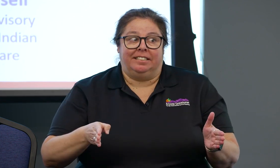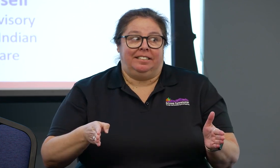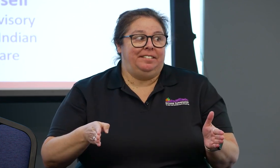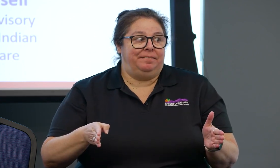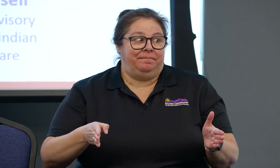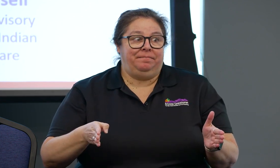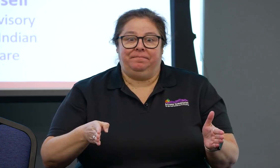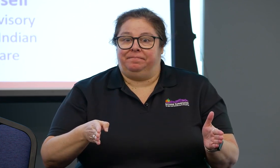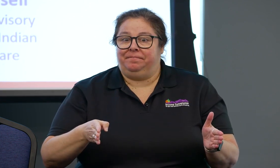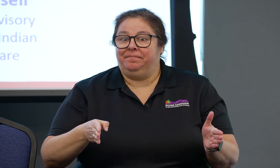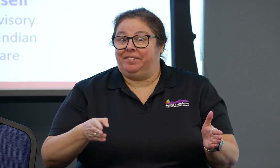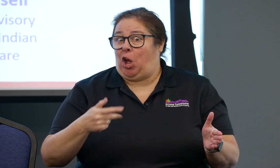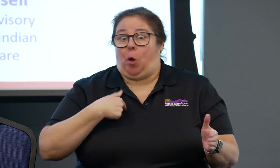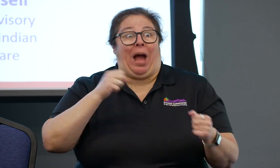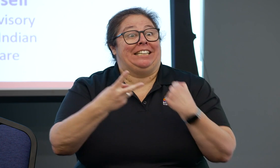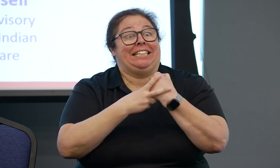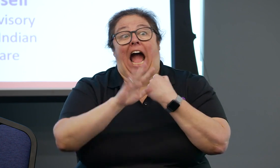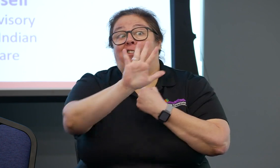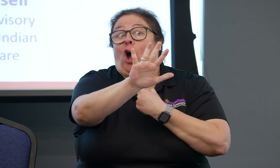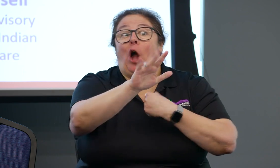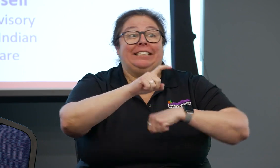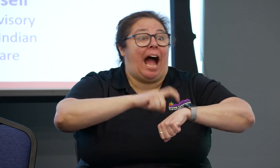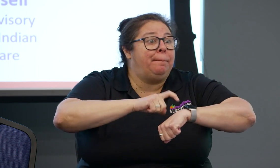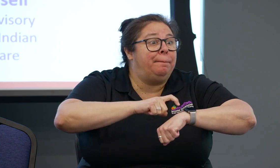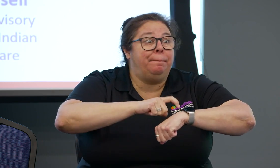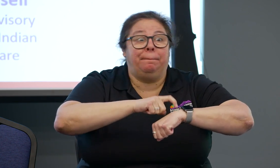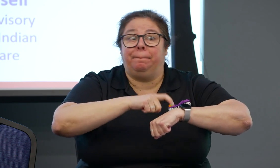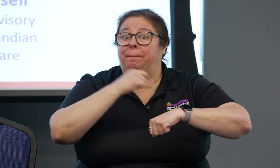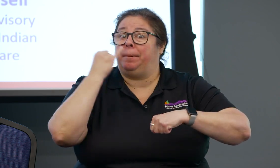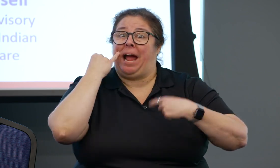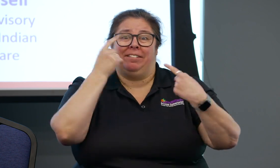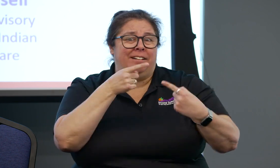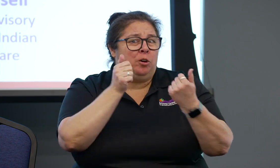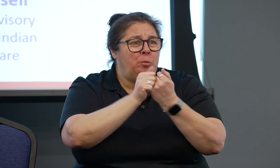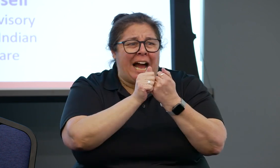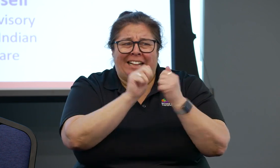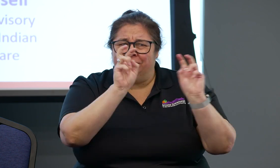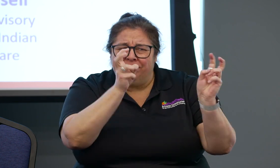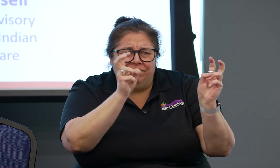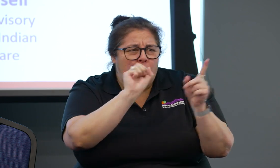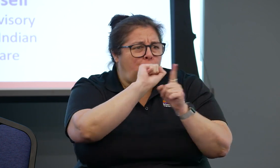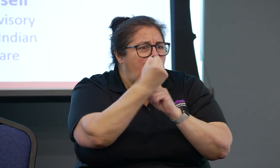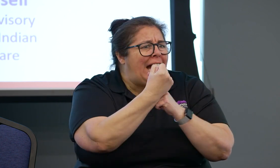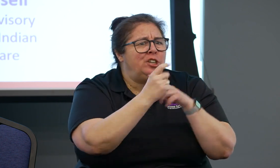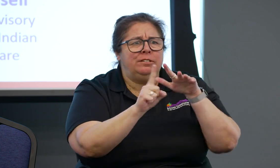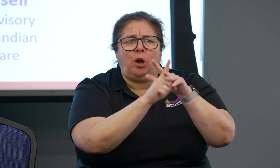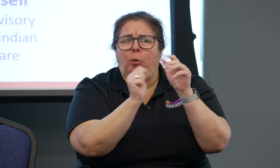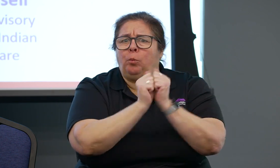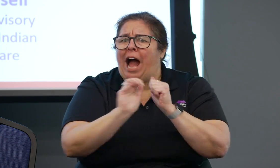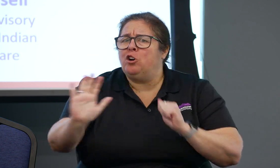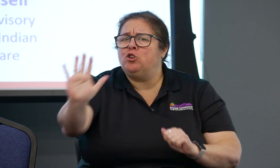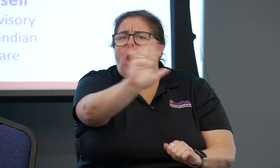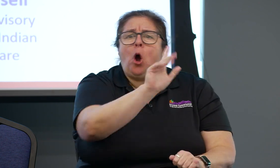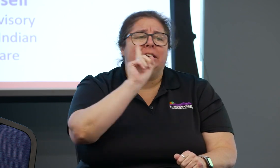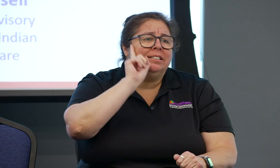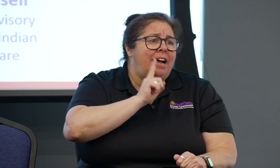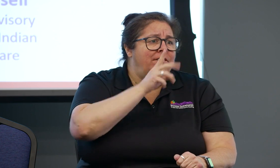with Deaf, Hard of Hearing, and DeafBlind individuals. So we can, consulting with us, can save you time,